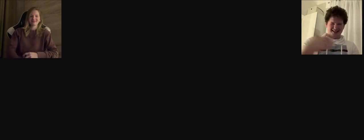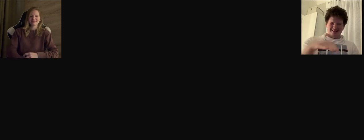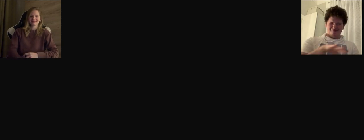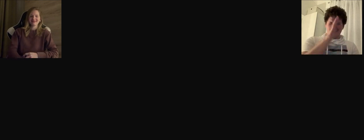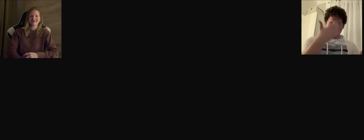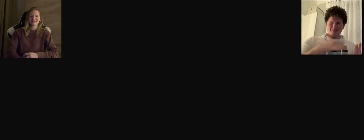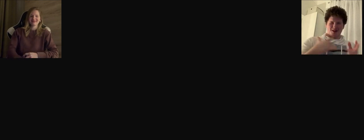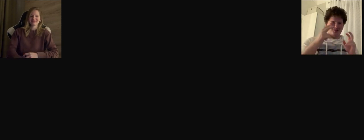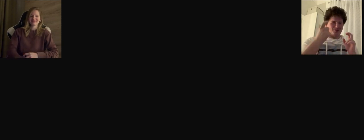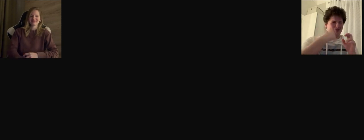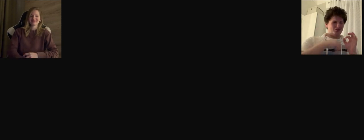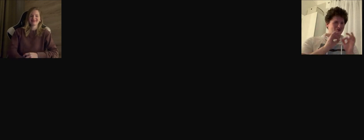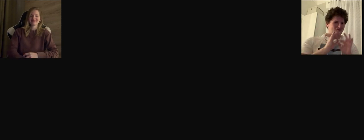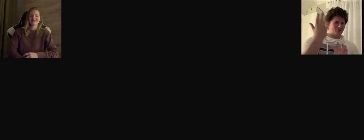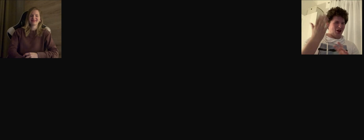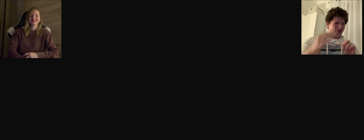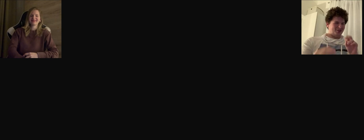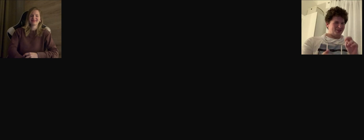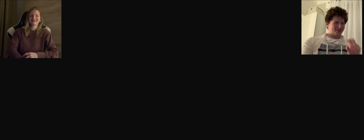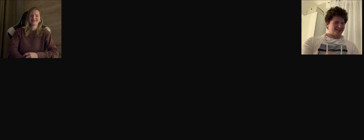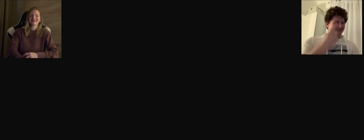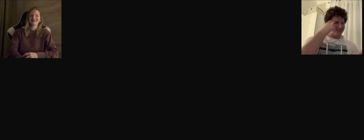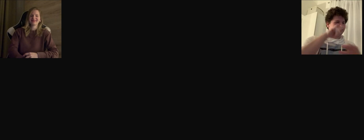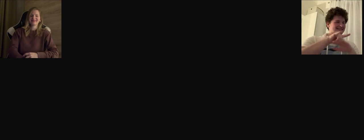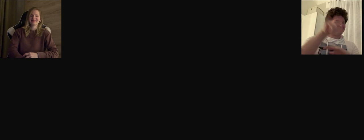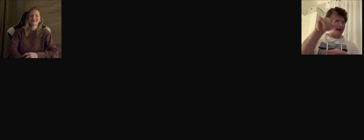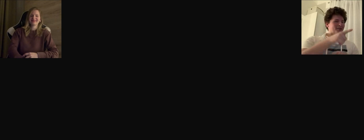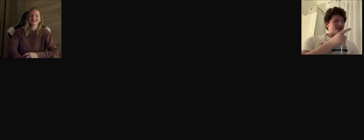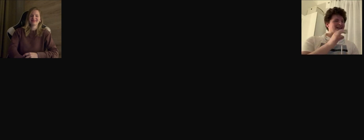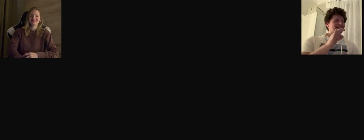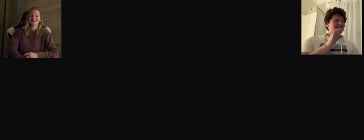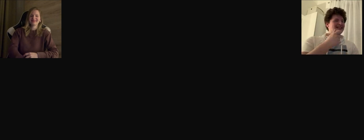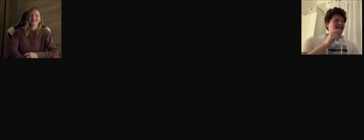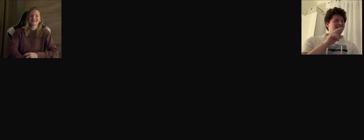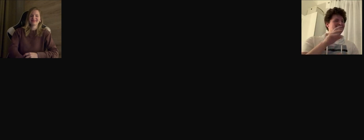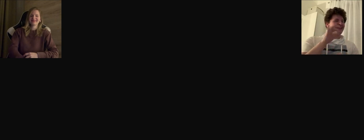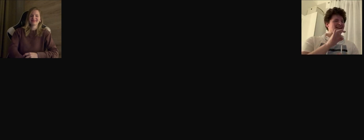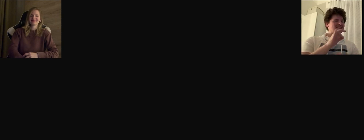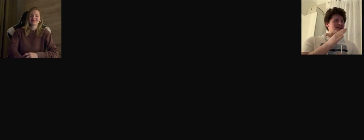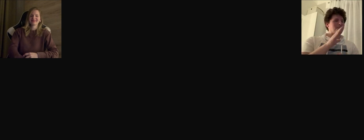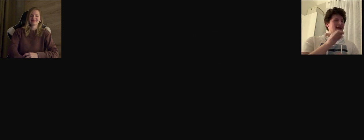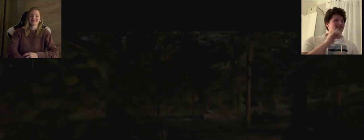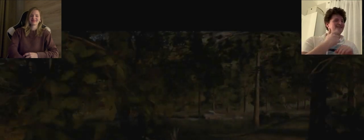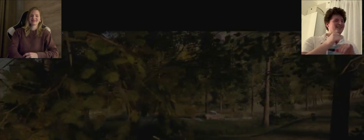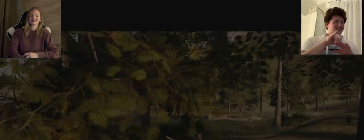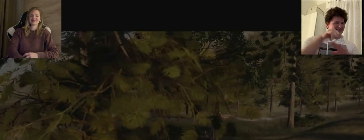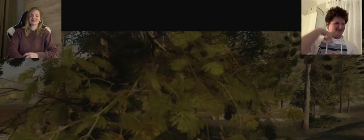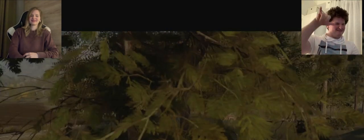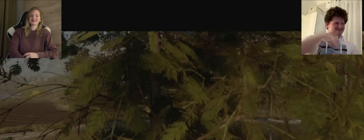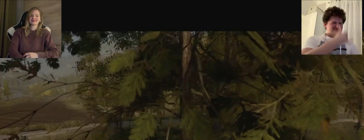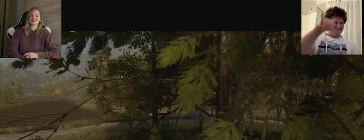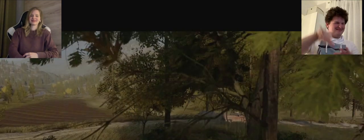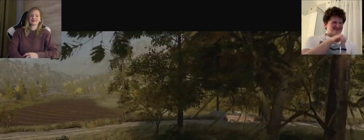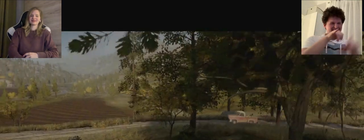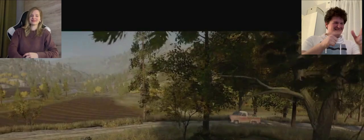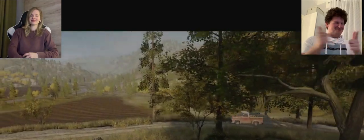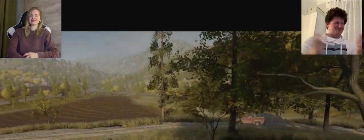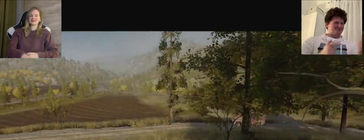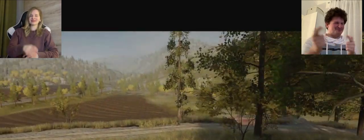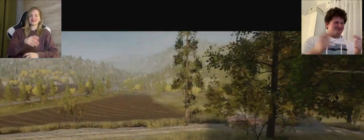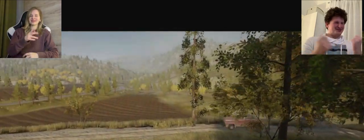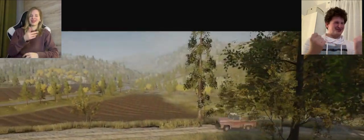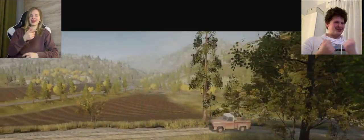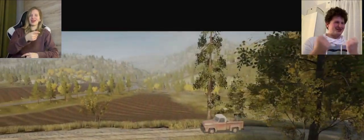A: You could say I'm a golden driver. Remember those Star Wars games I was driving the best of universes